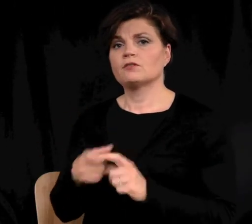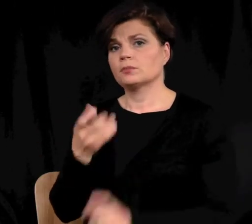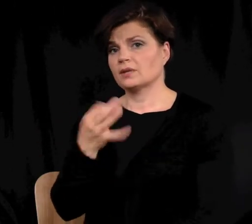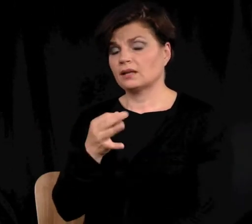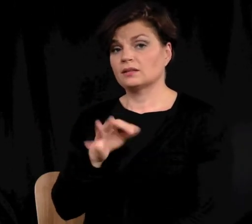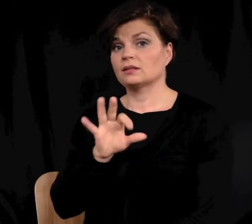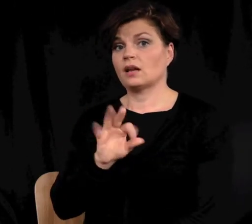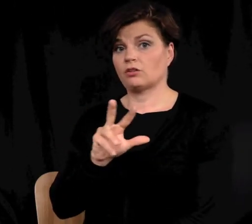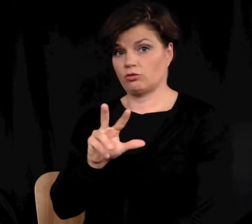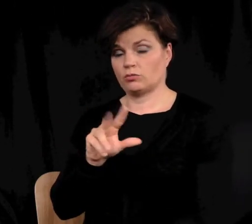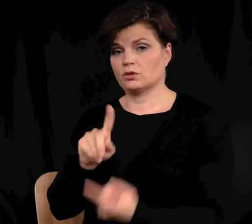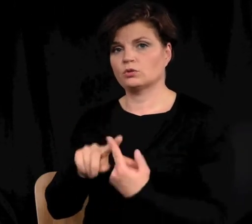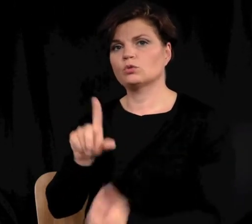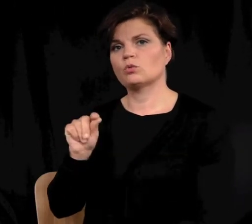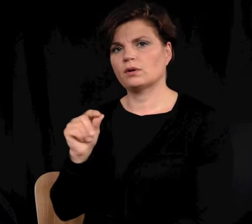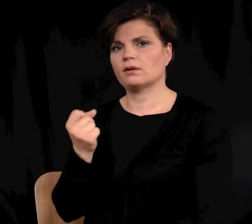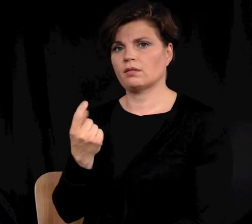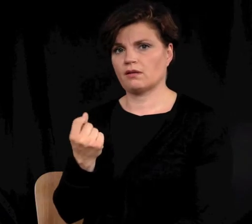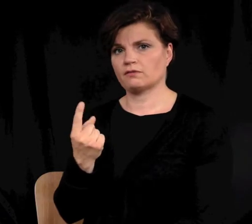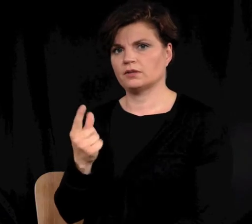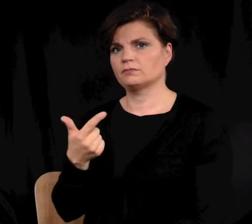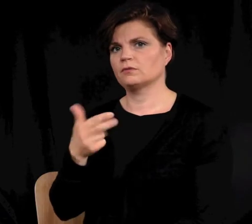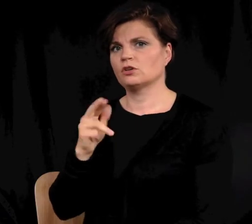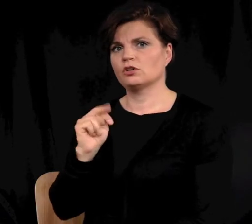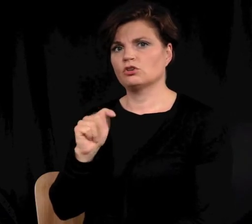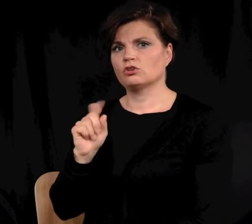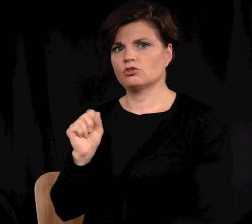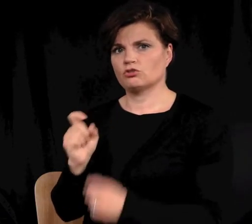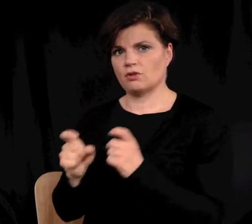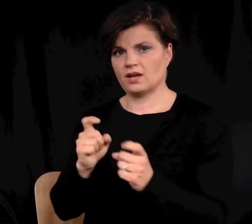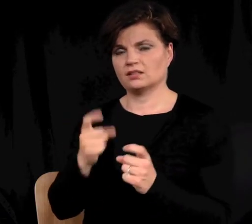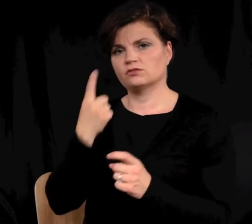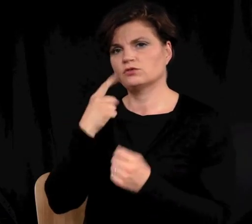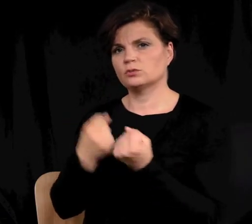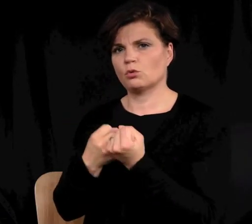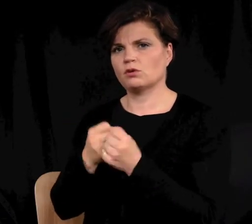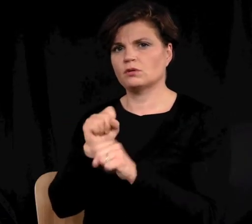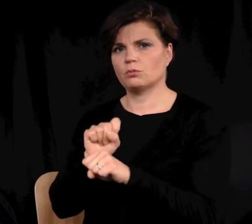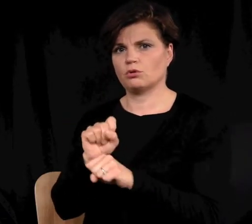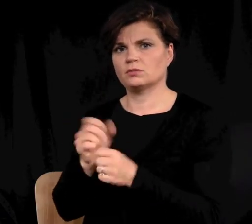From 1993 to 2011 grants for supported employment